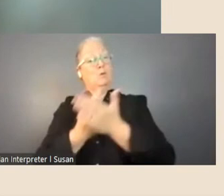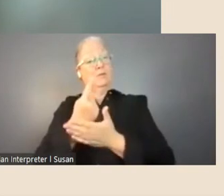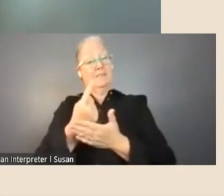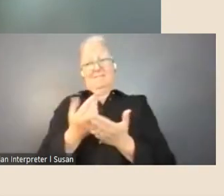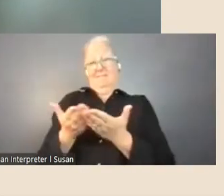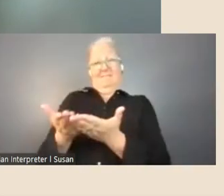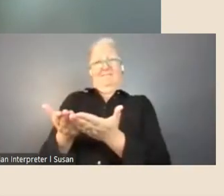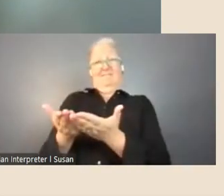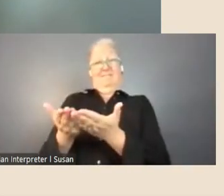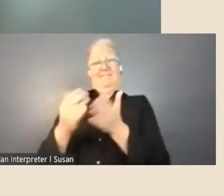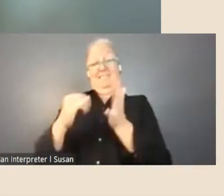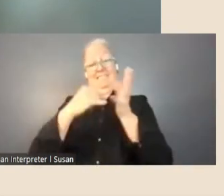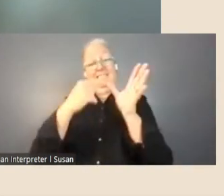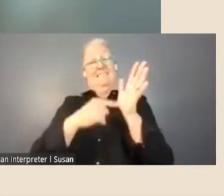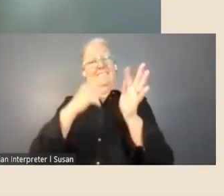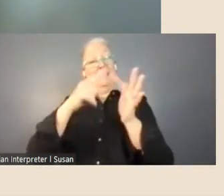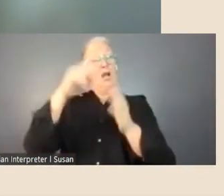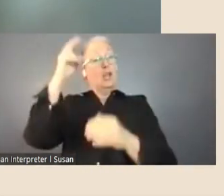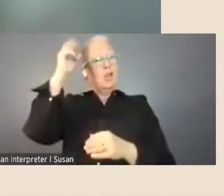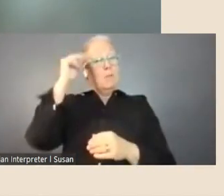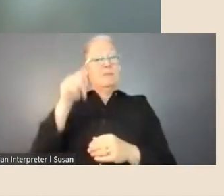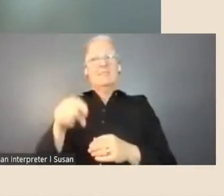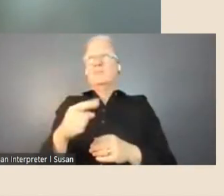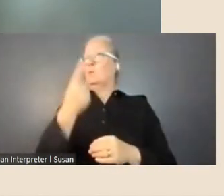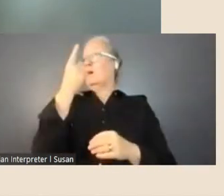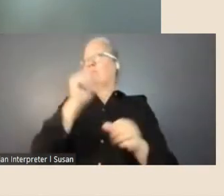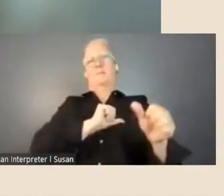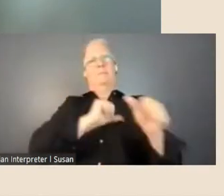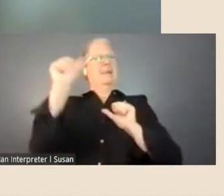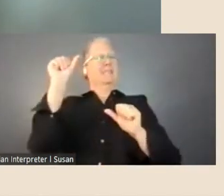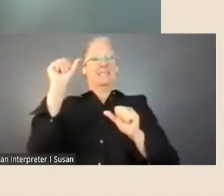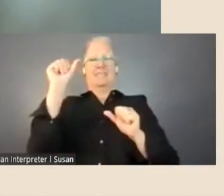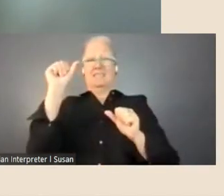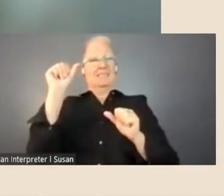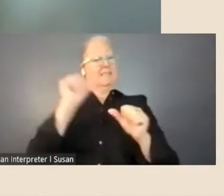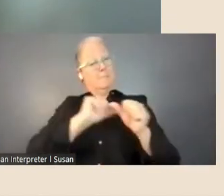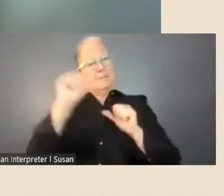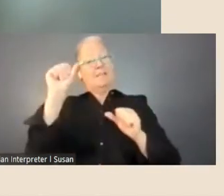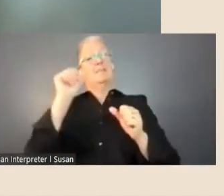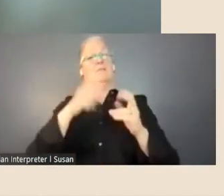State Library. It is genuinely one of the best bits of the fellowship. So, whatever your plan, just